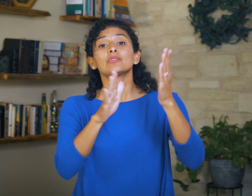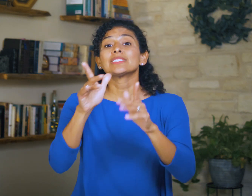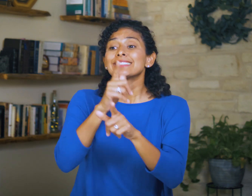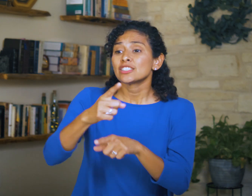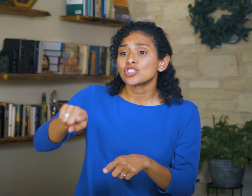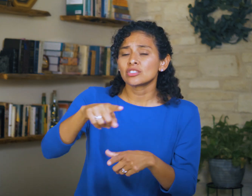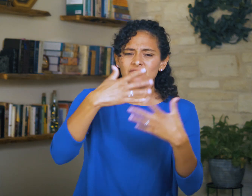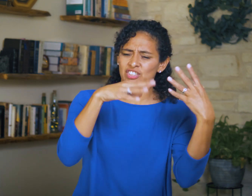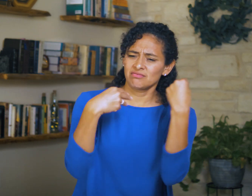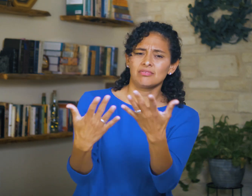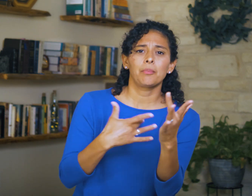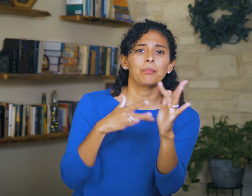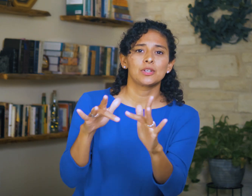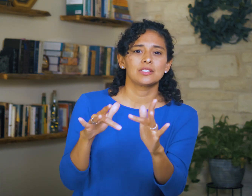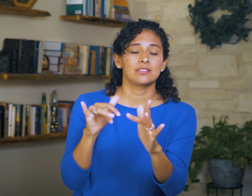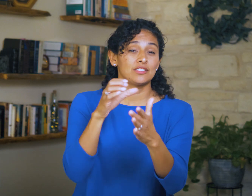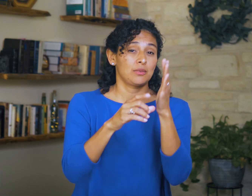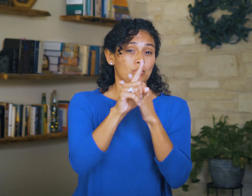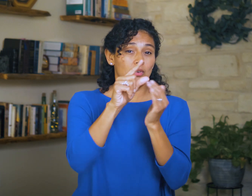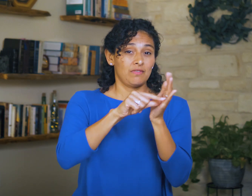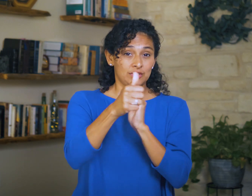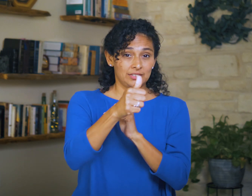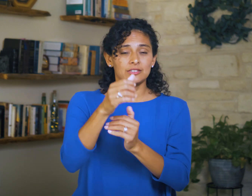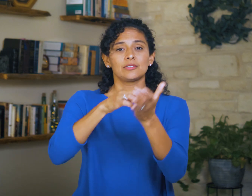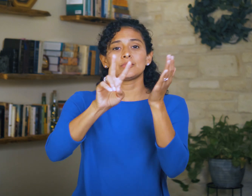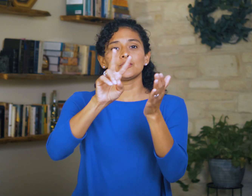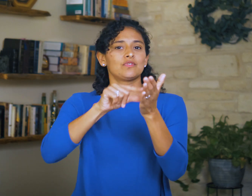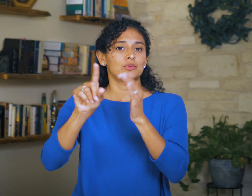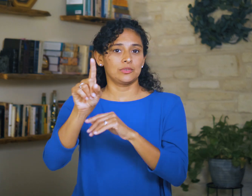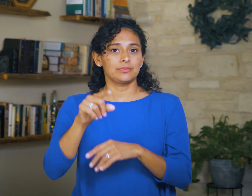and to your sisters, ‘You have received mercy’” (1:10, 2:1).